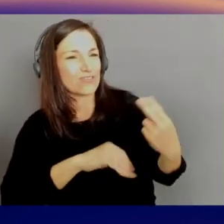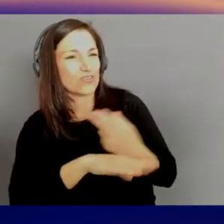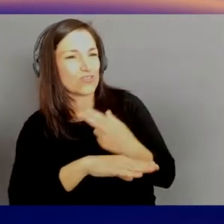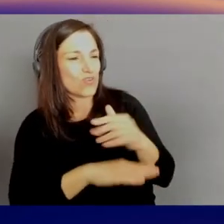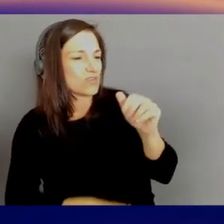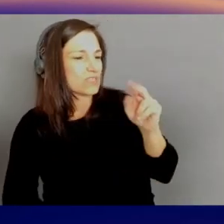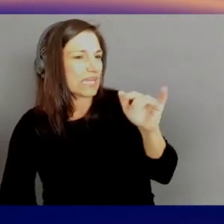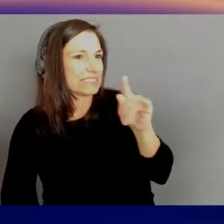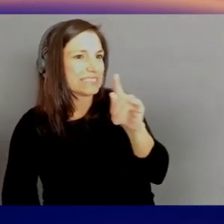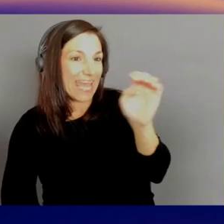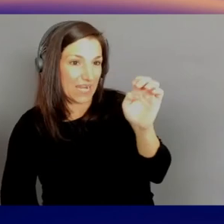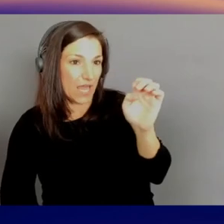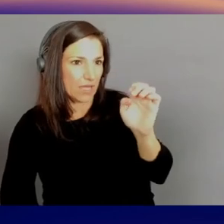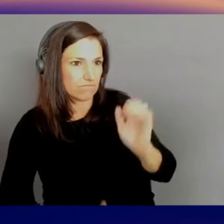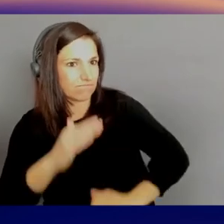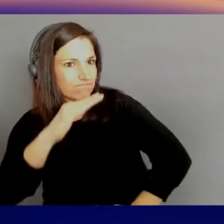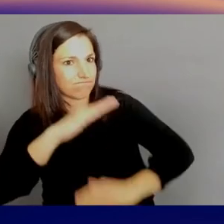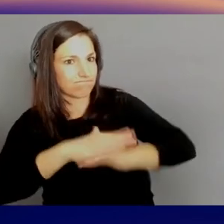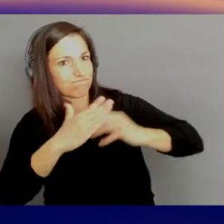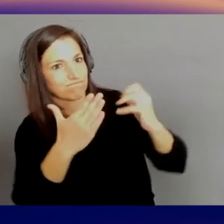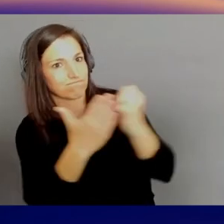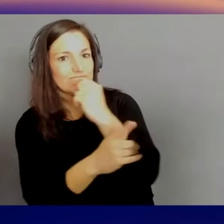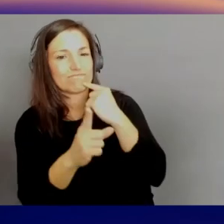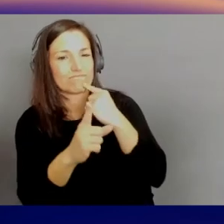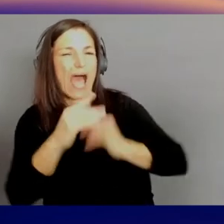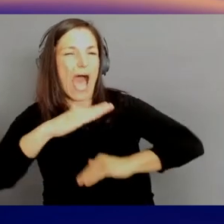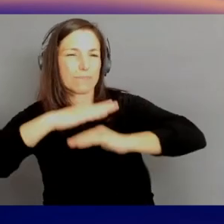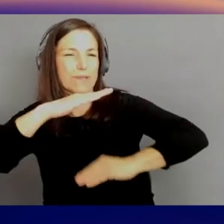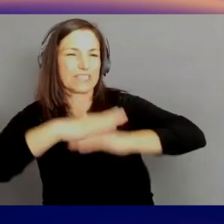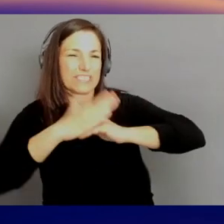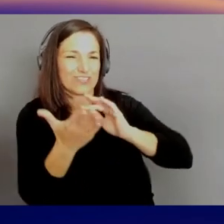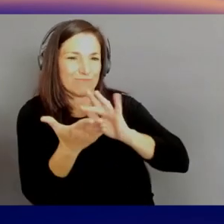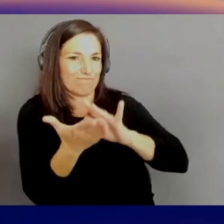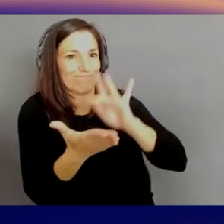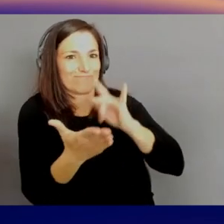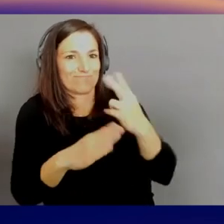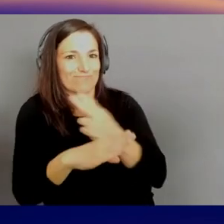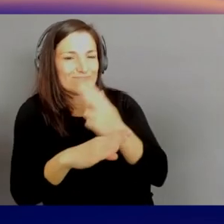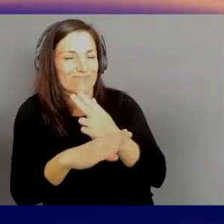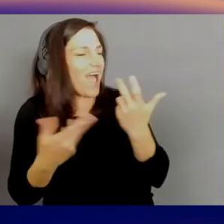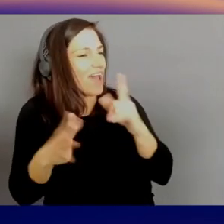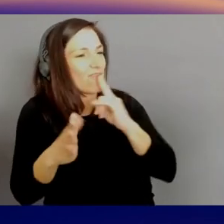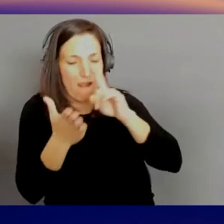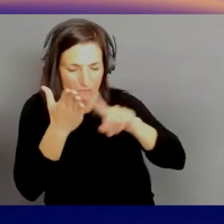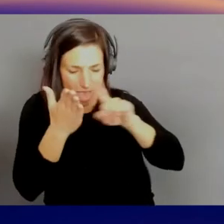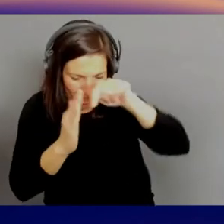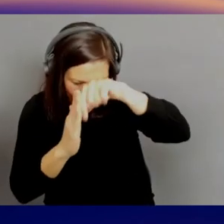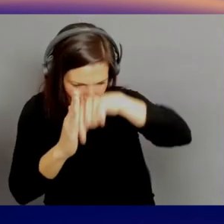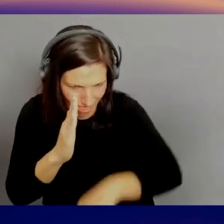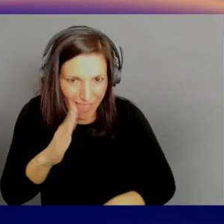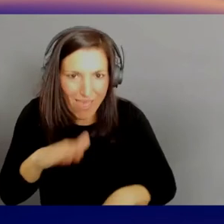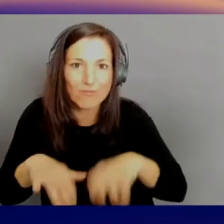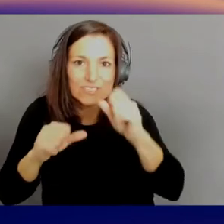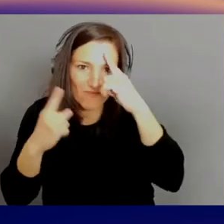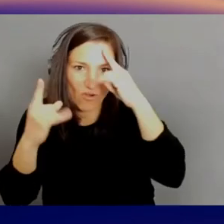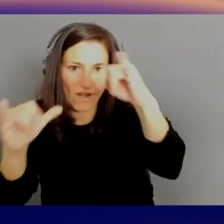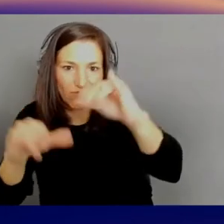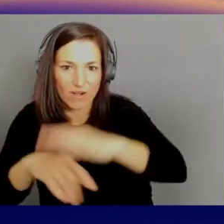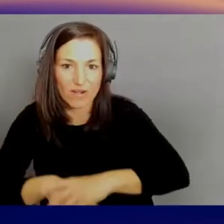So I'm gonna try not to go down too deep, 'cause it'll take forever. And you might steal Steve. Steve might go join your team All right.